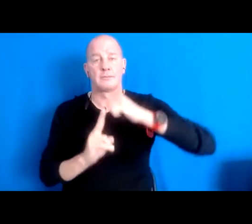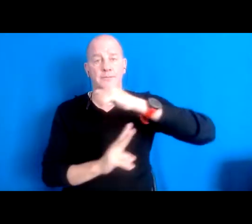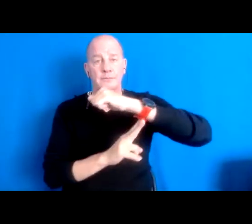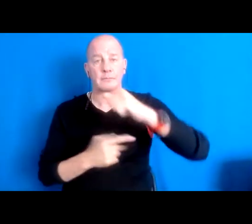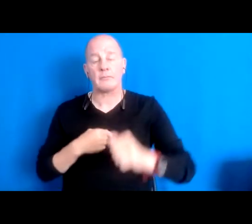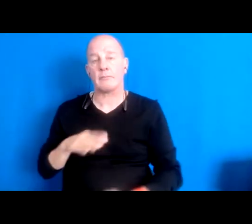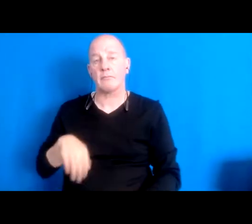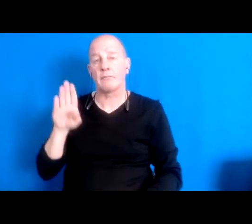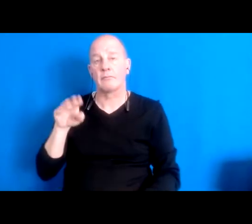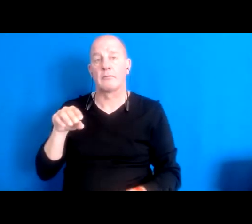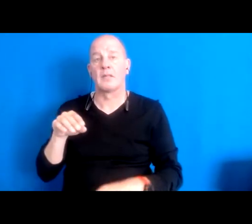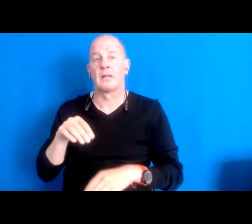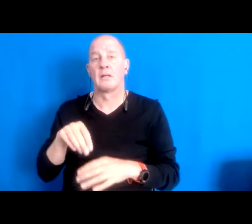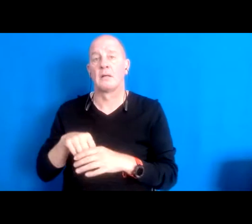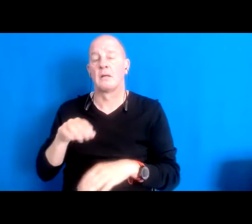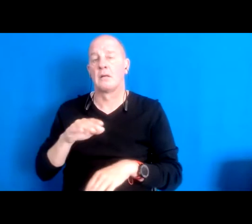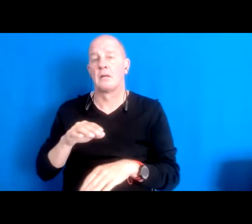up part of my life.